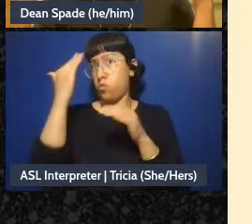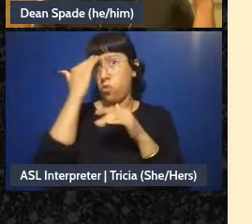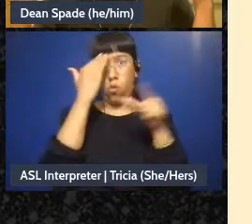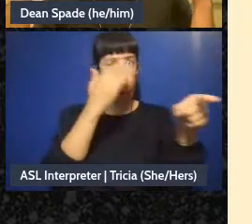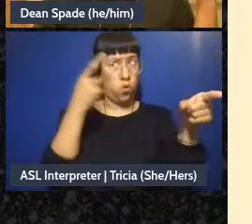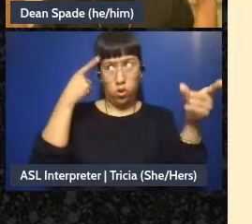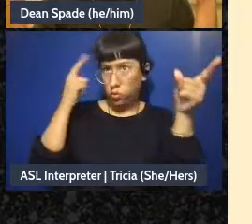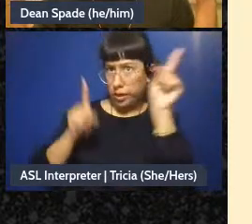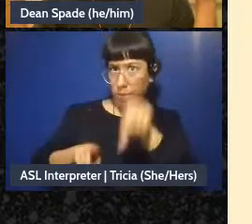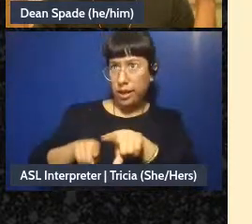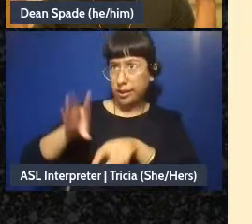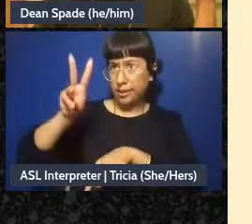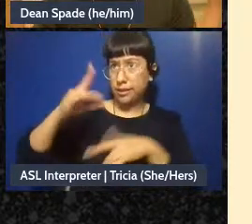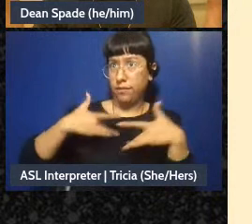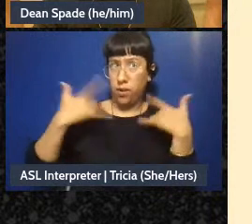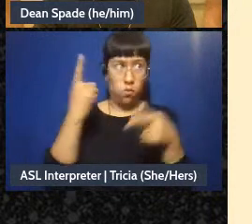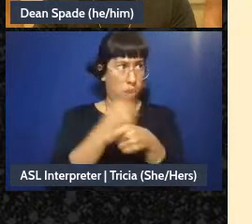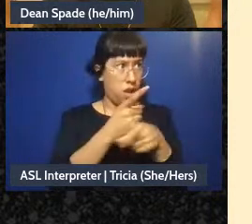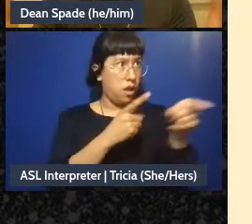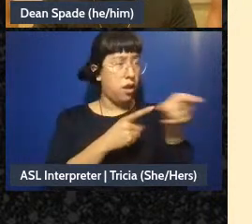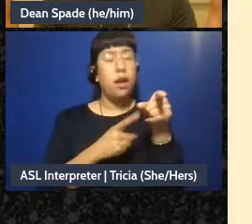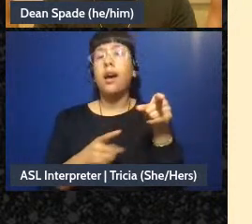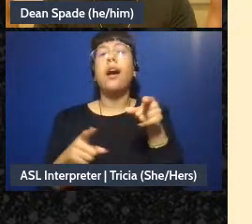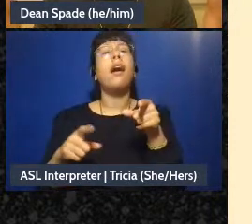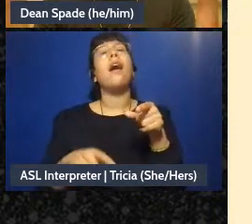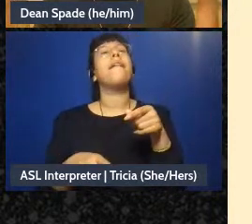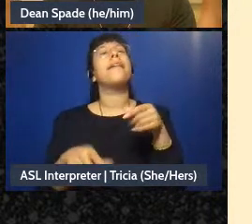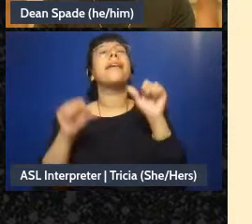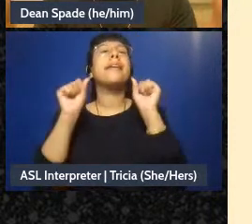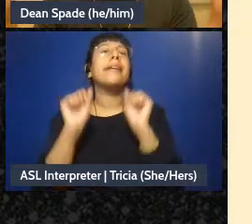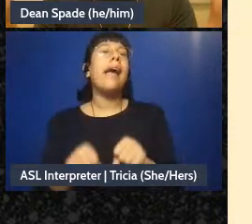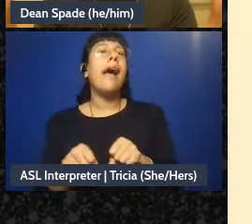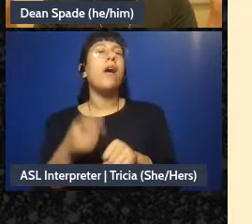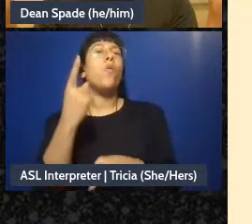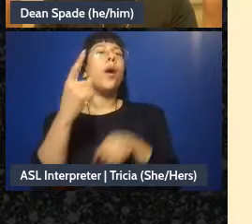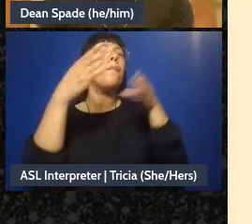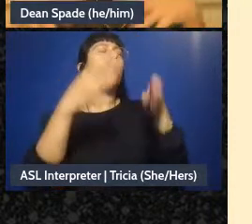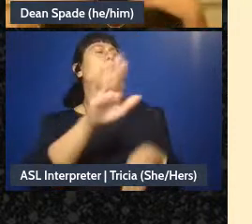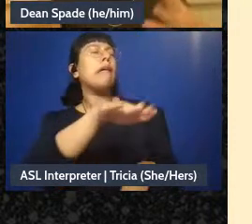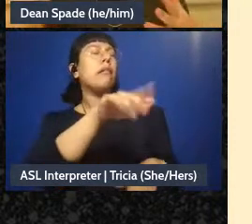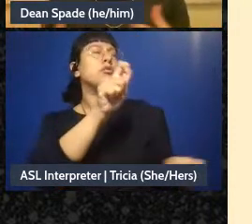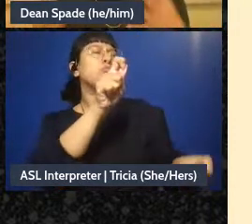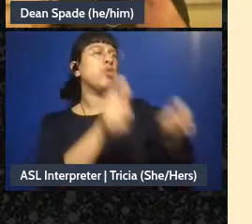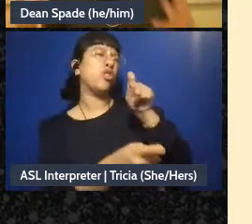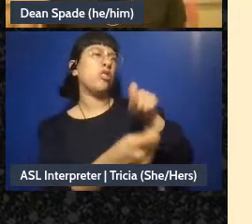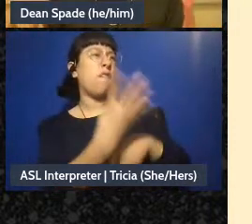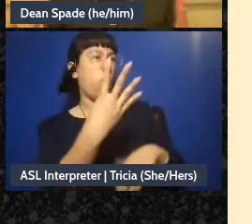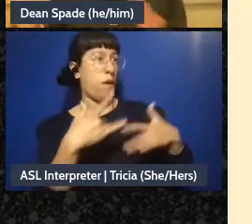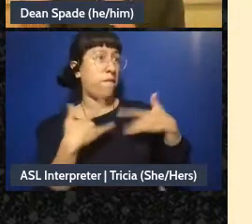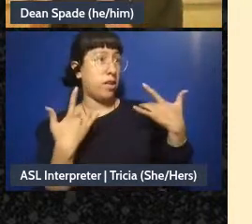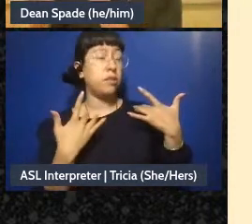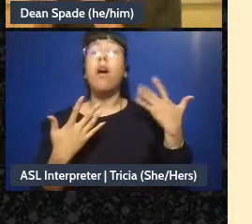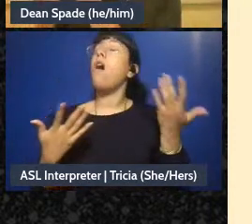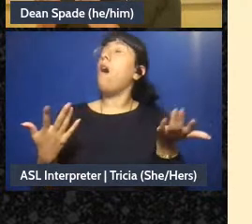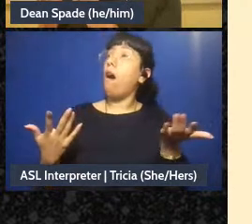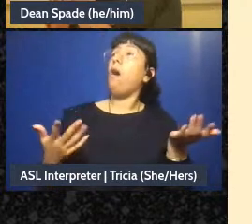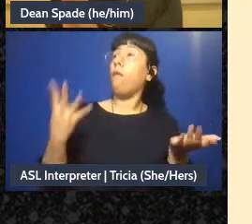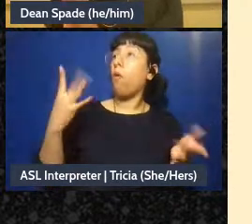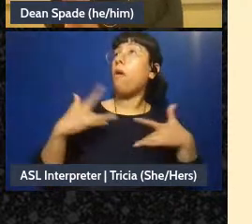can be like, someone can come in and be like “you guys I want to propose that we actually move to four events” and then we'll know “oh we changed our mind” Like-like just a lot of groups,